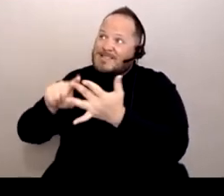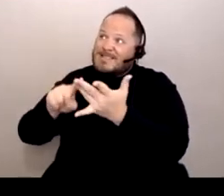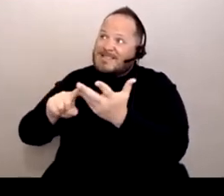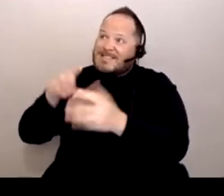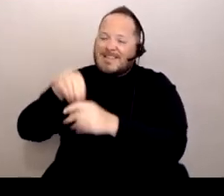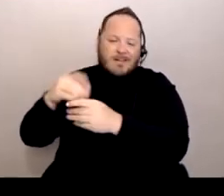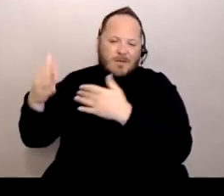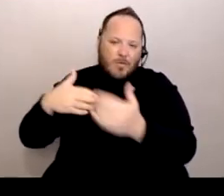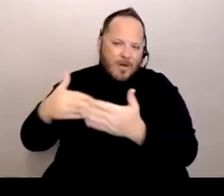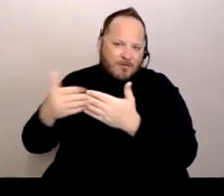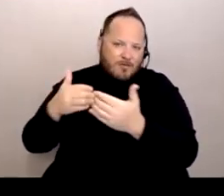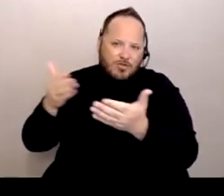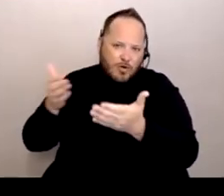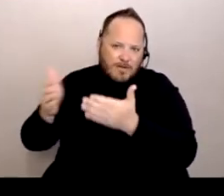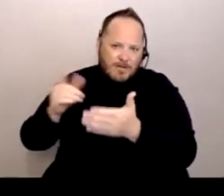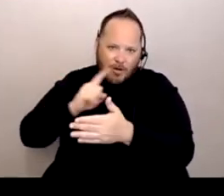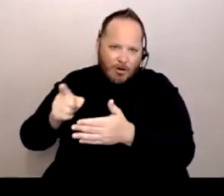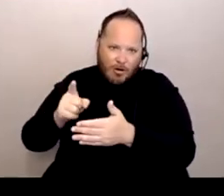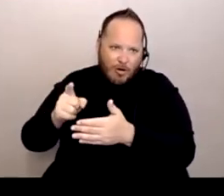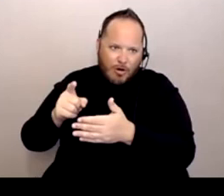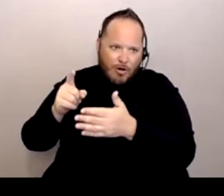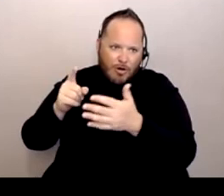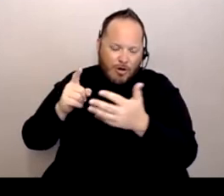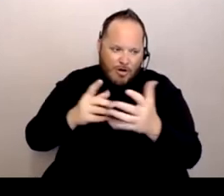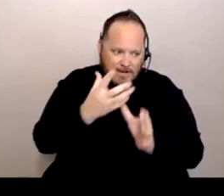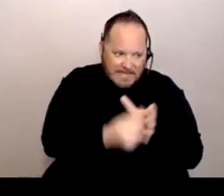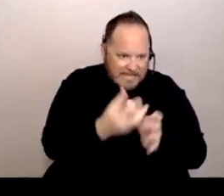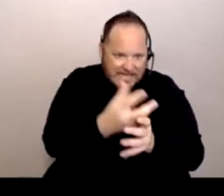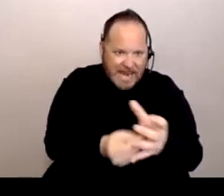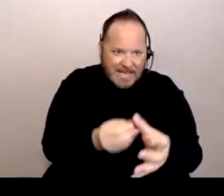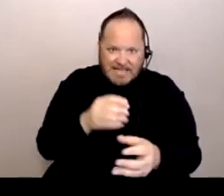are disconnected in our special ed programs.